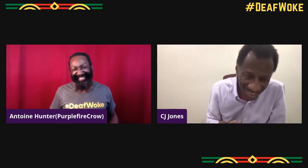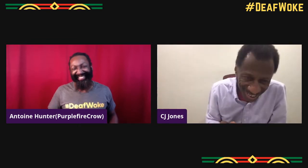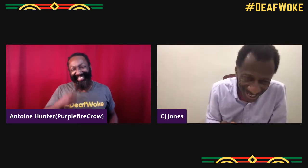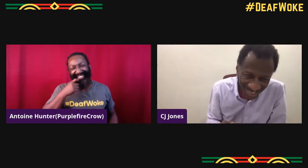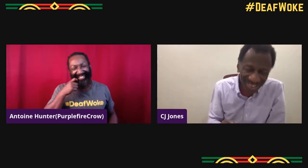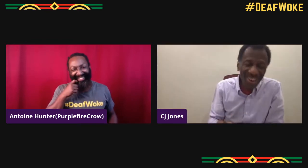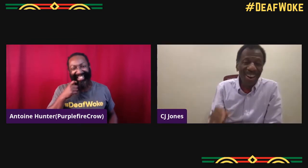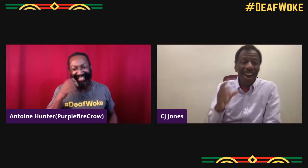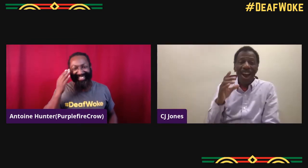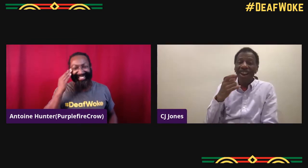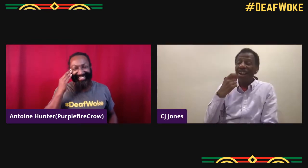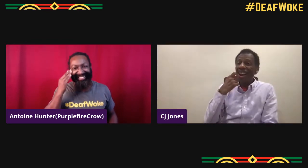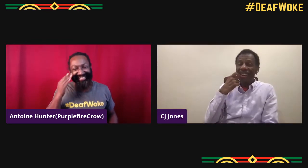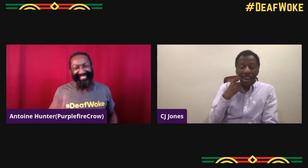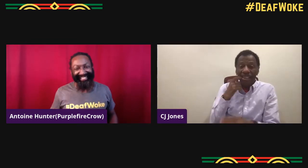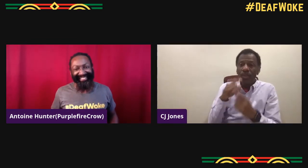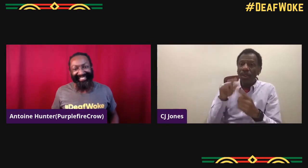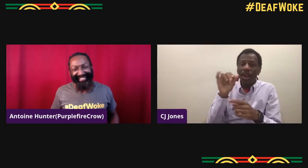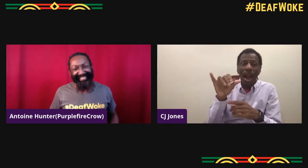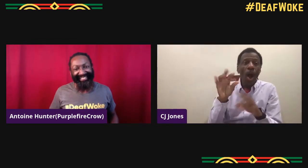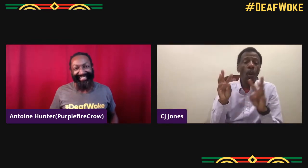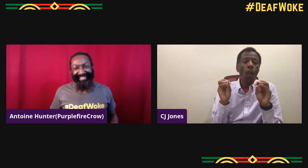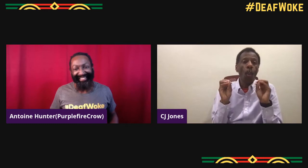You know what I mean?